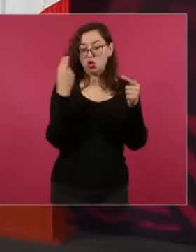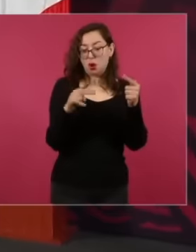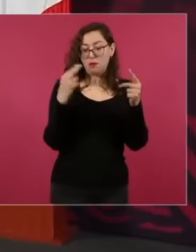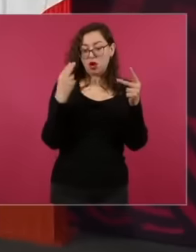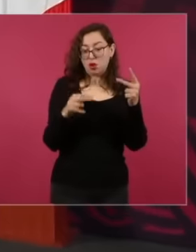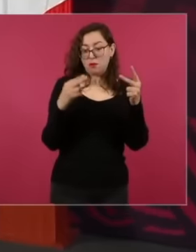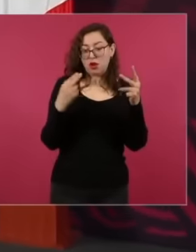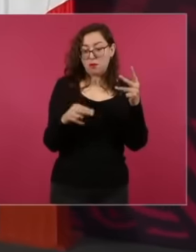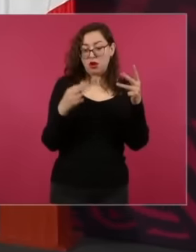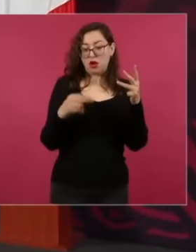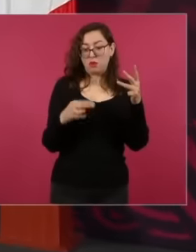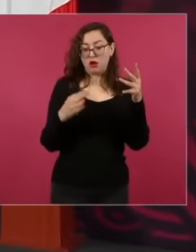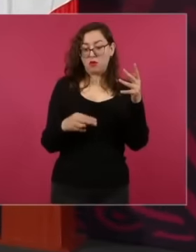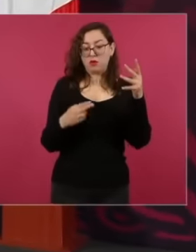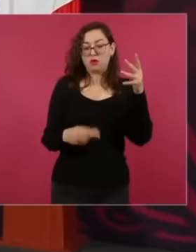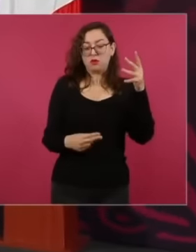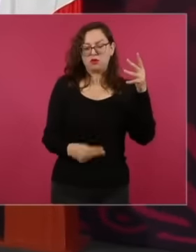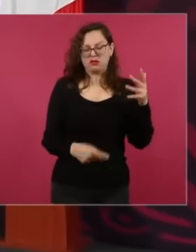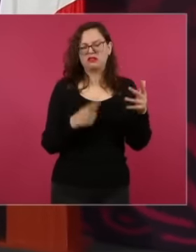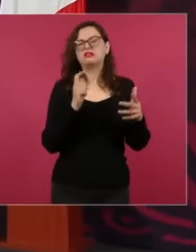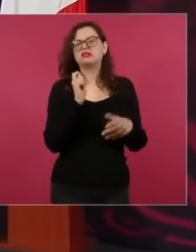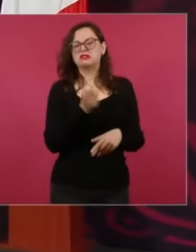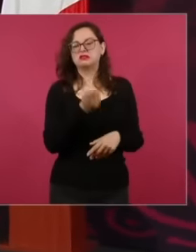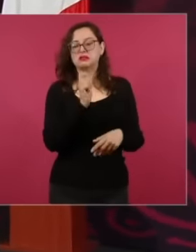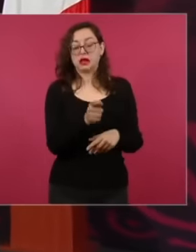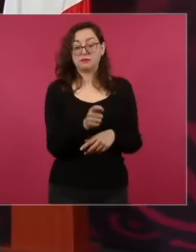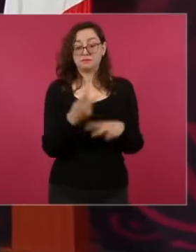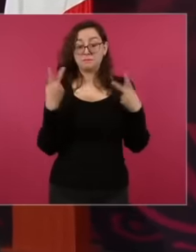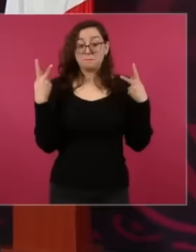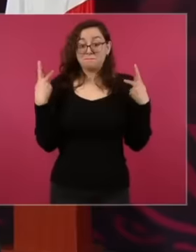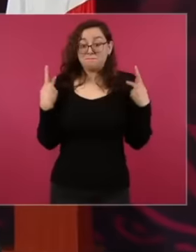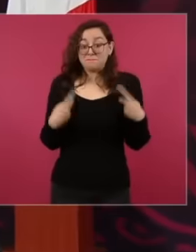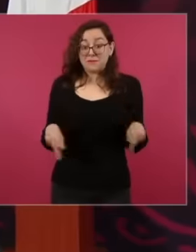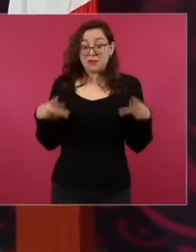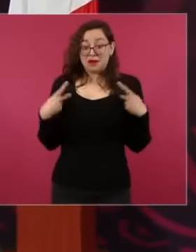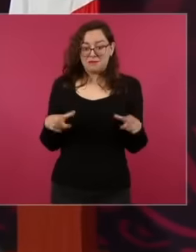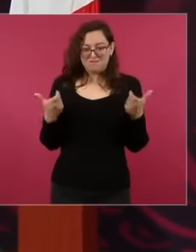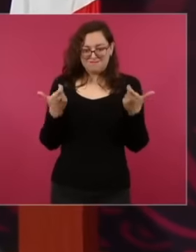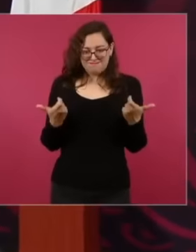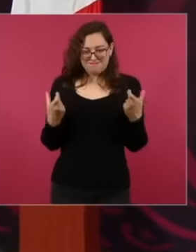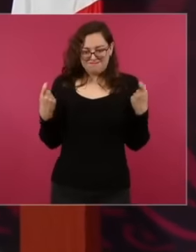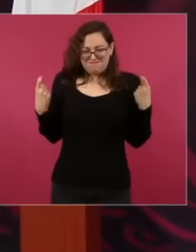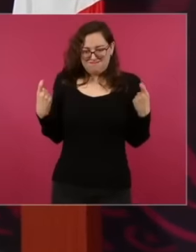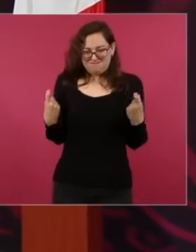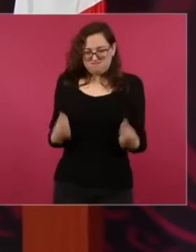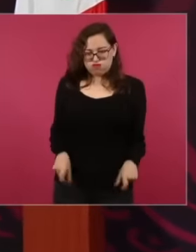world. The first year it publishes the